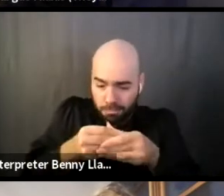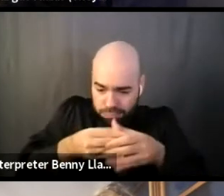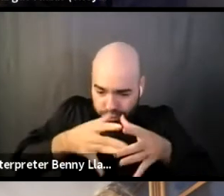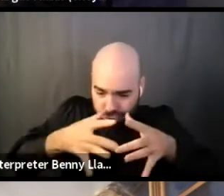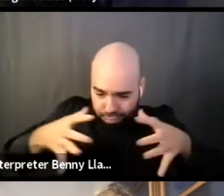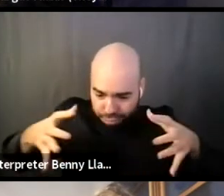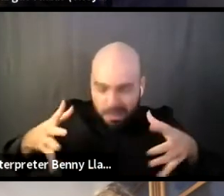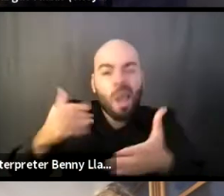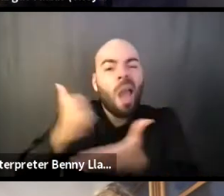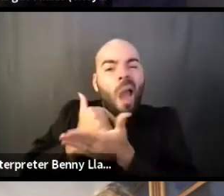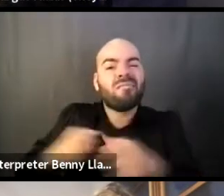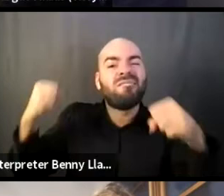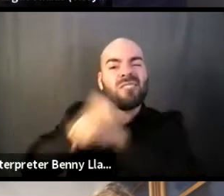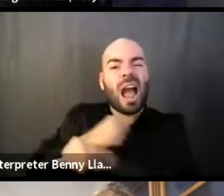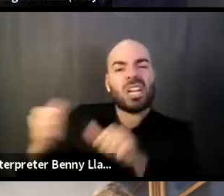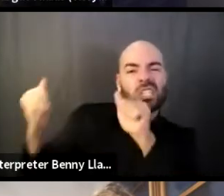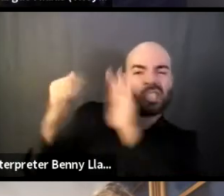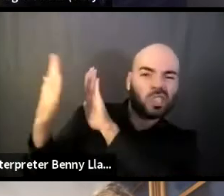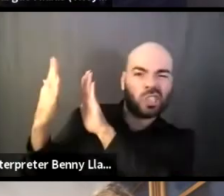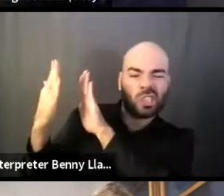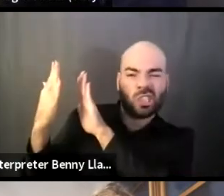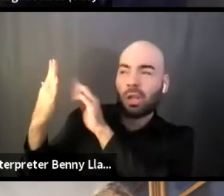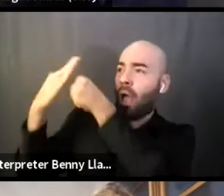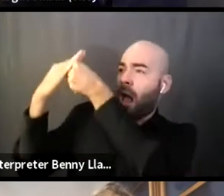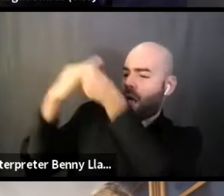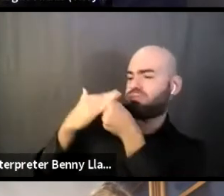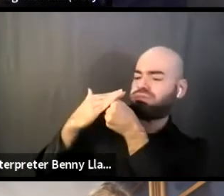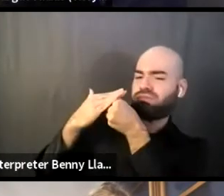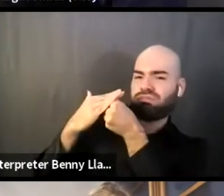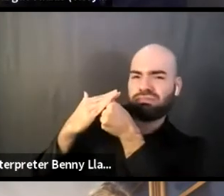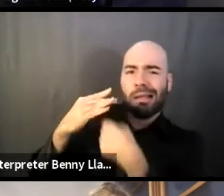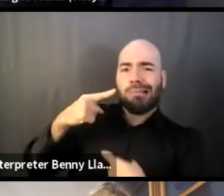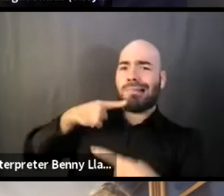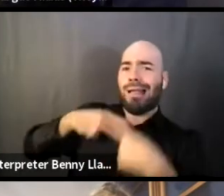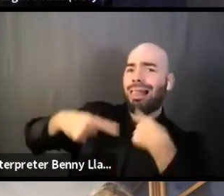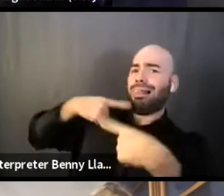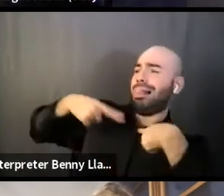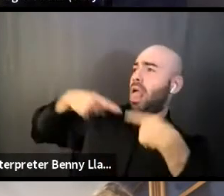and like unweave that, I don't know, nasty web that we've all been caught up in.